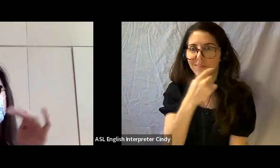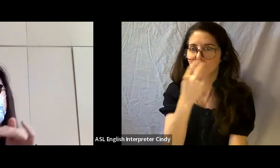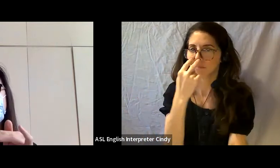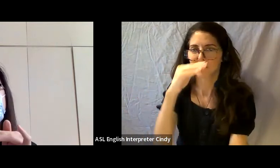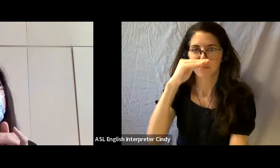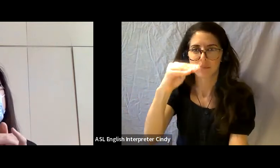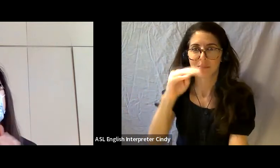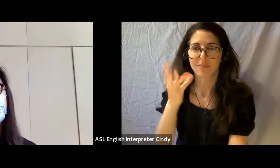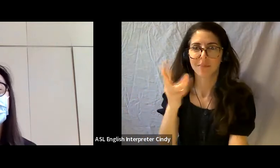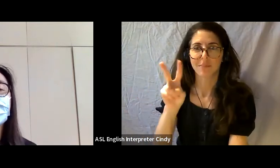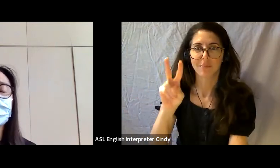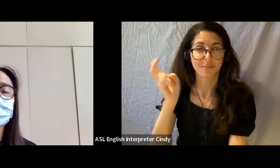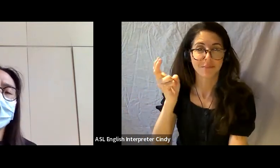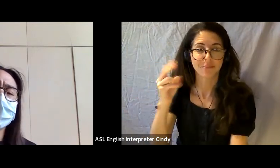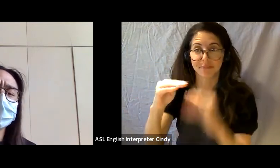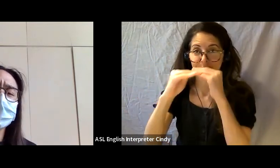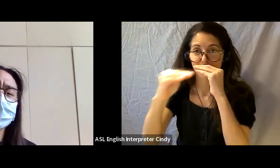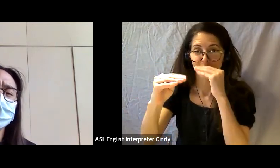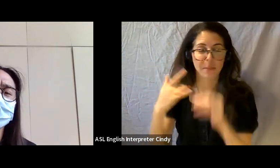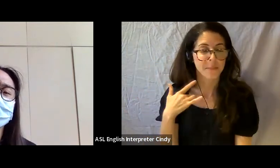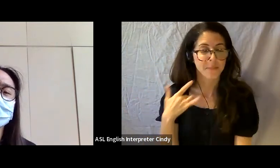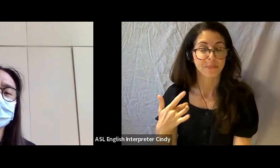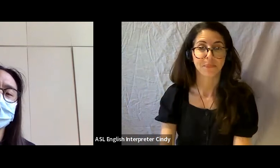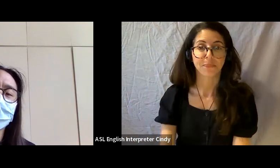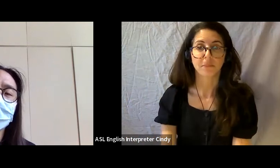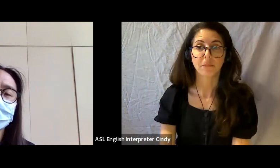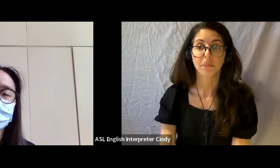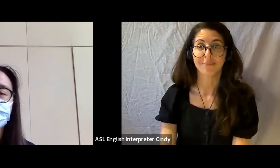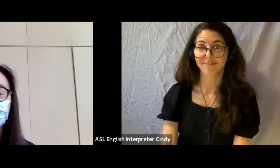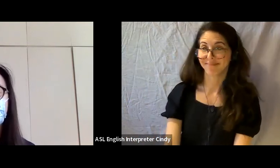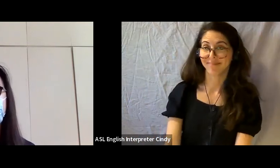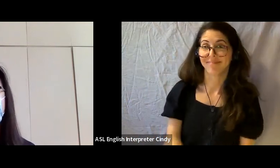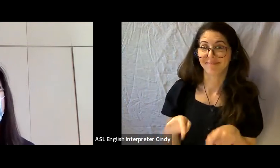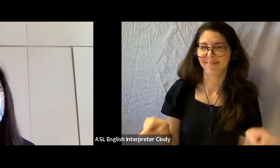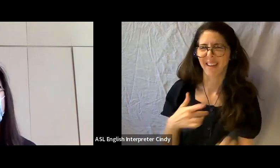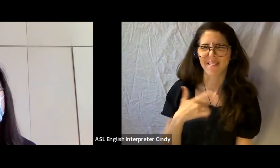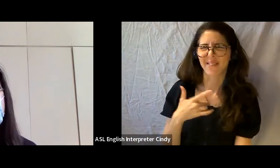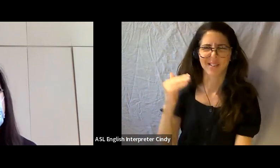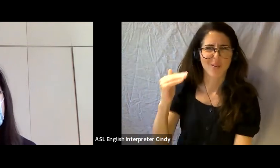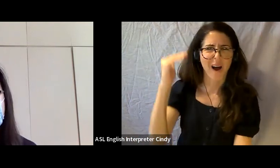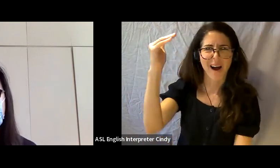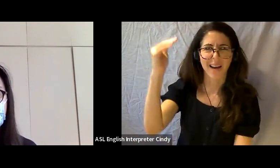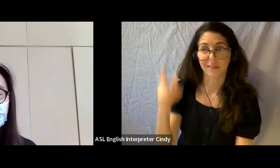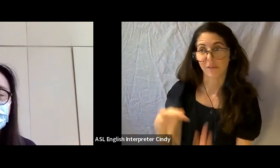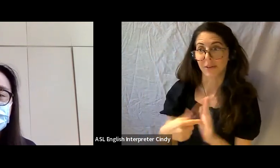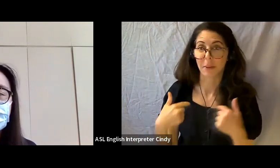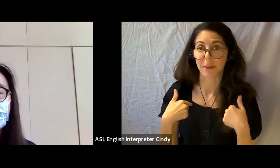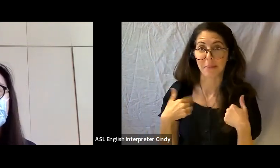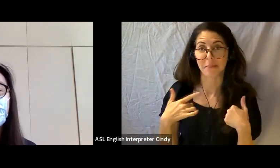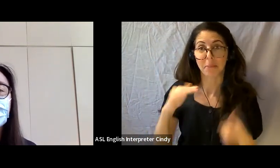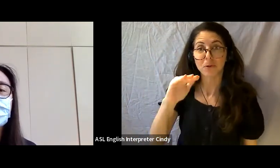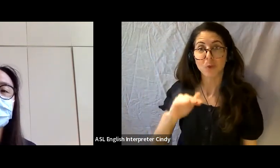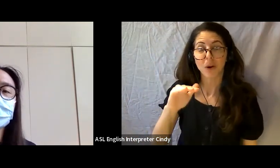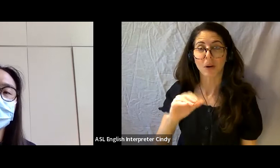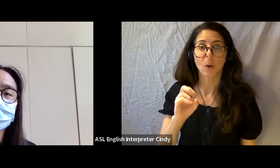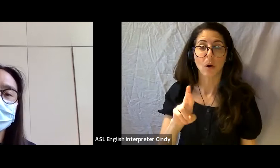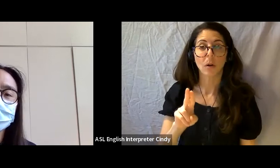And we think that’s really high, particularly for folks like myself, who are of shorter stature, or folks who are wheelchair users